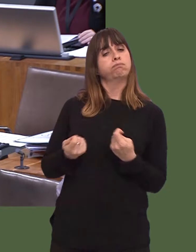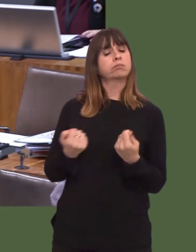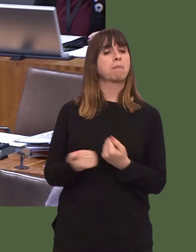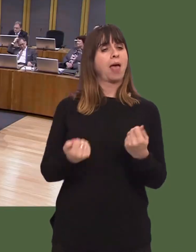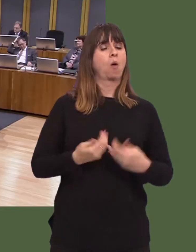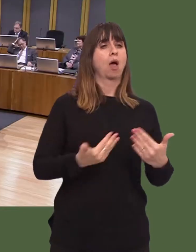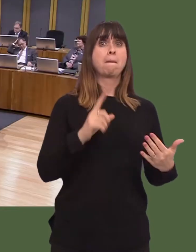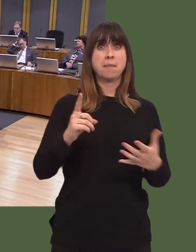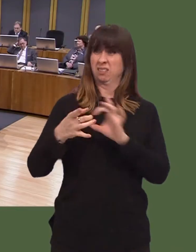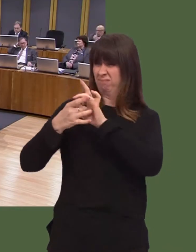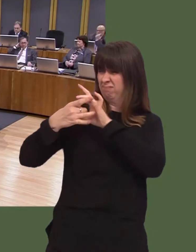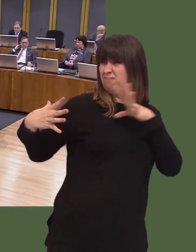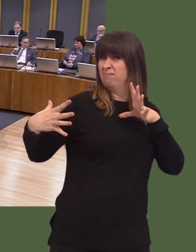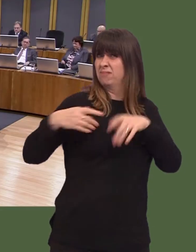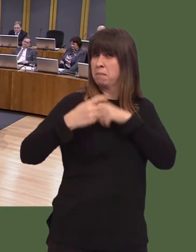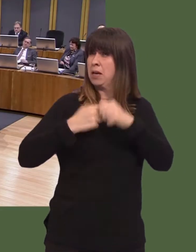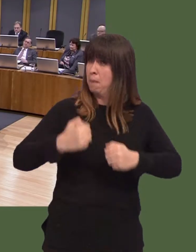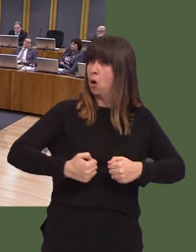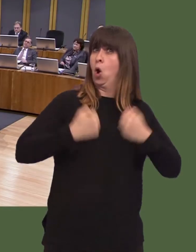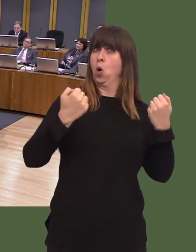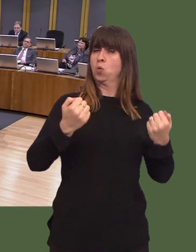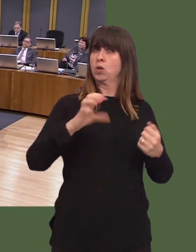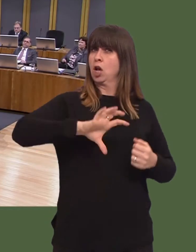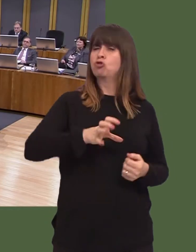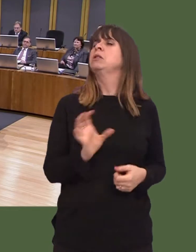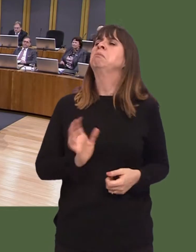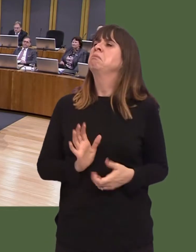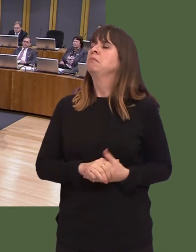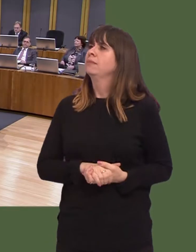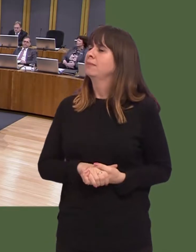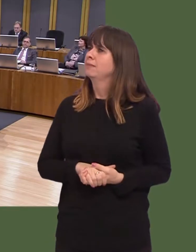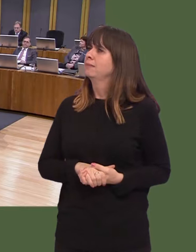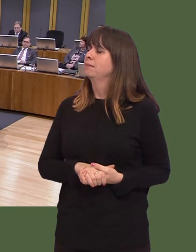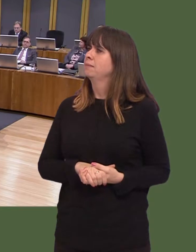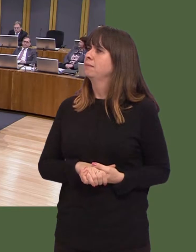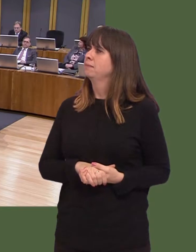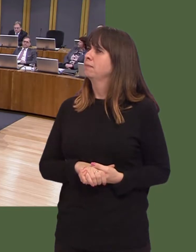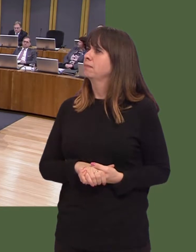Neil Hamilton: Itís very important, I thinkóall of us who believe in the integrity of the